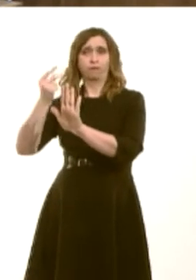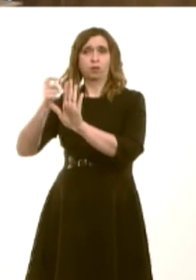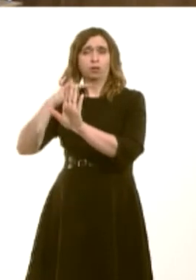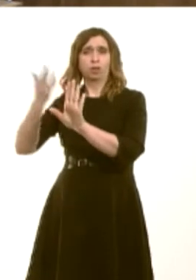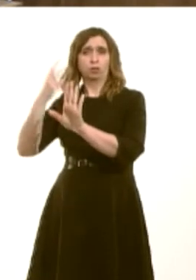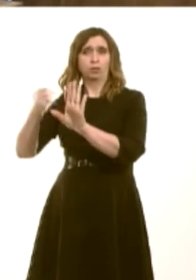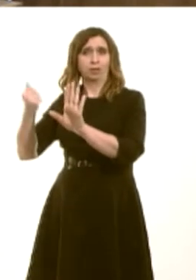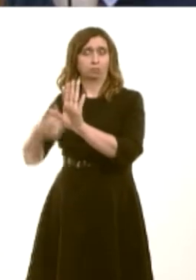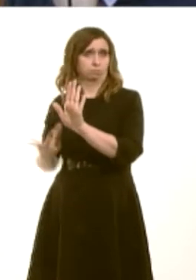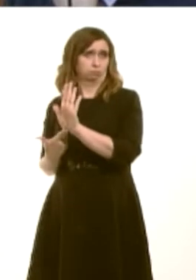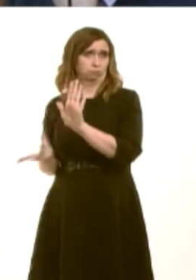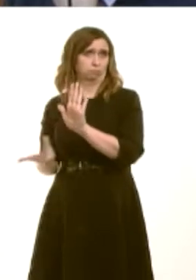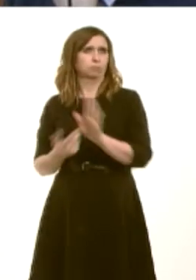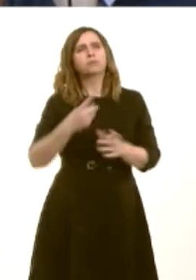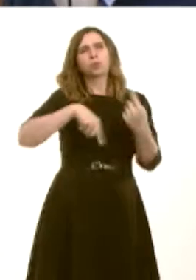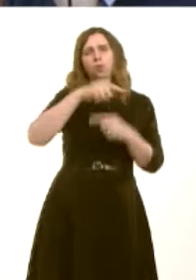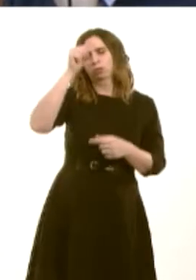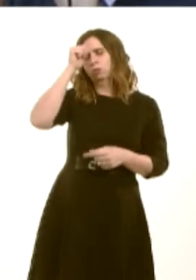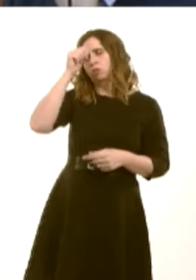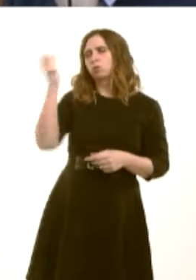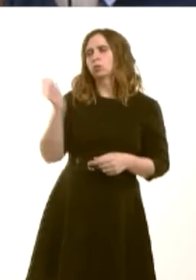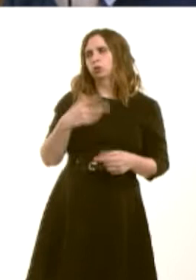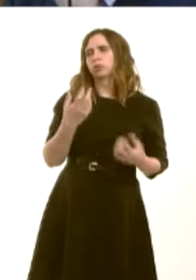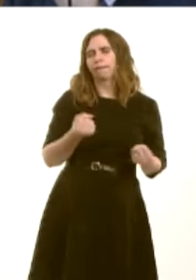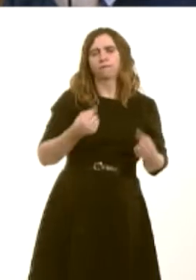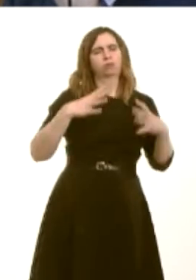would recognise the importance of respite for carers, that much is true. In terms of